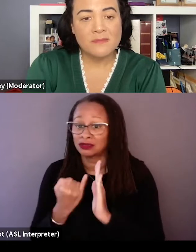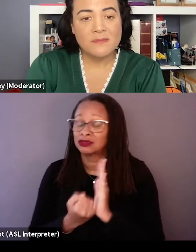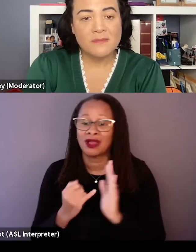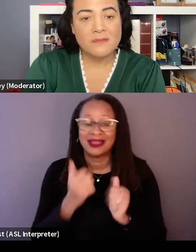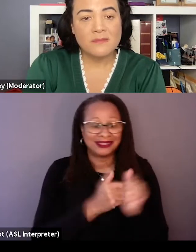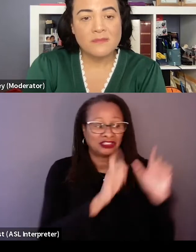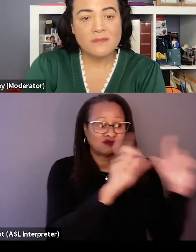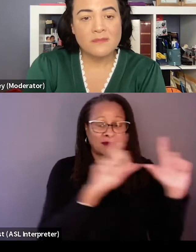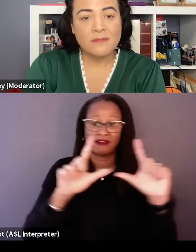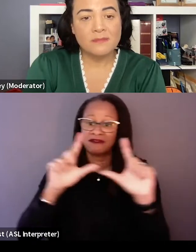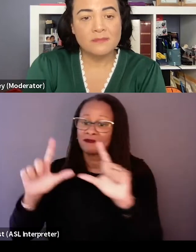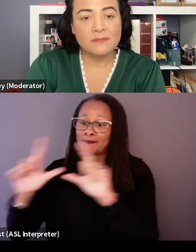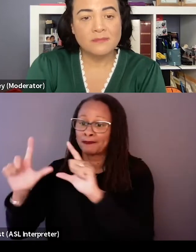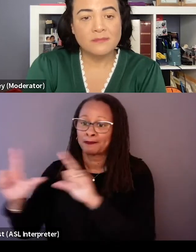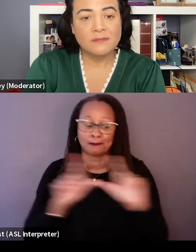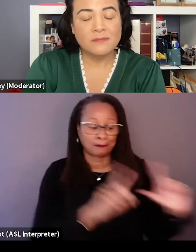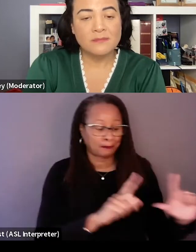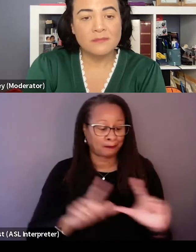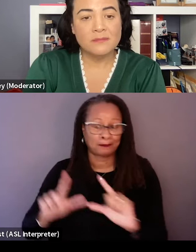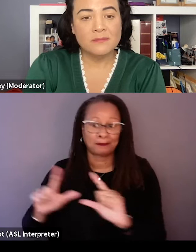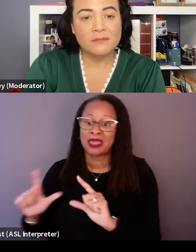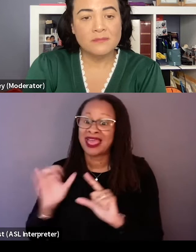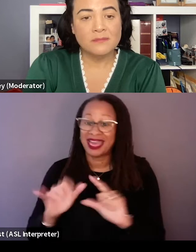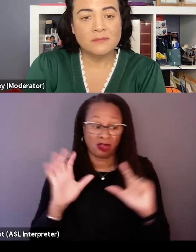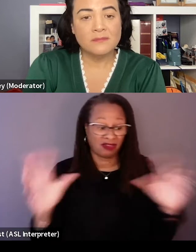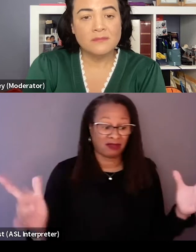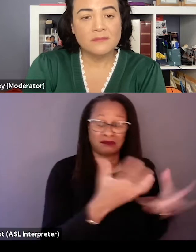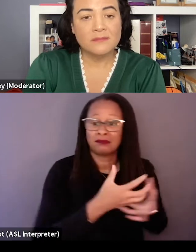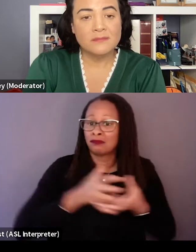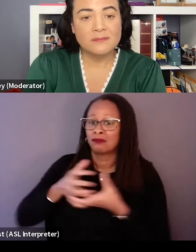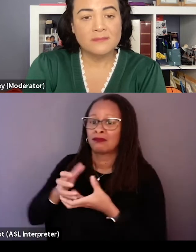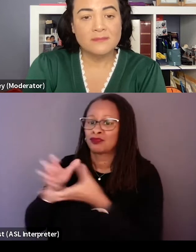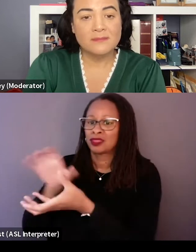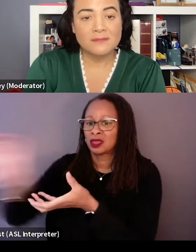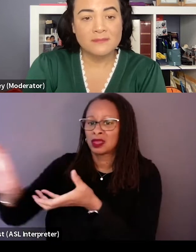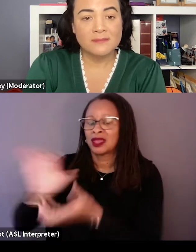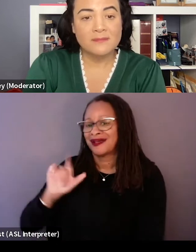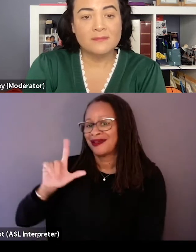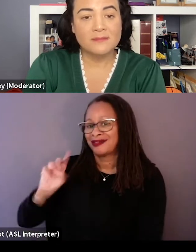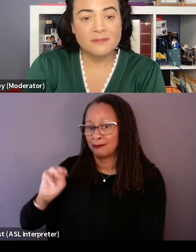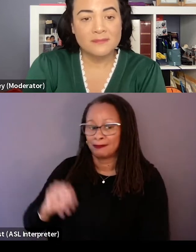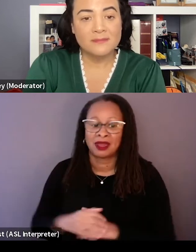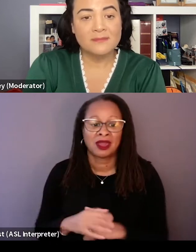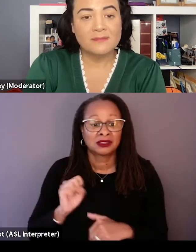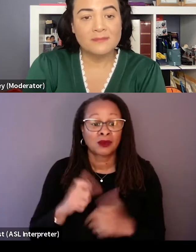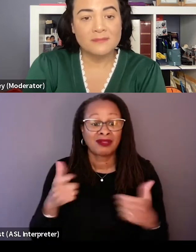And then those storyboards went to Industrial Light and Magic. So there was a lot of direction in that sense of,